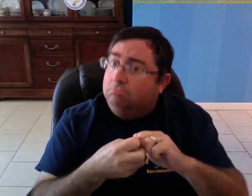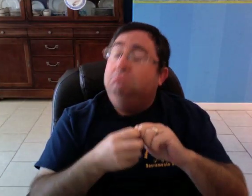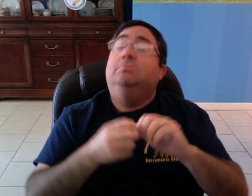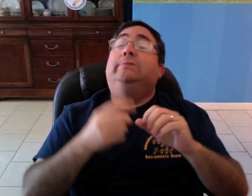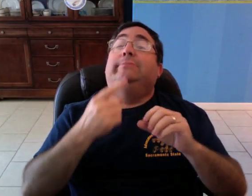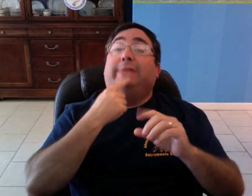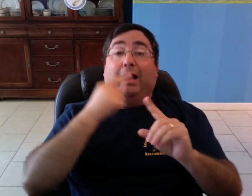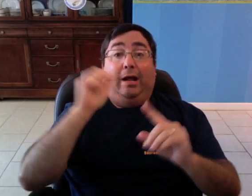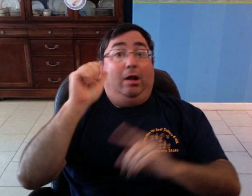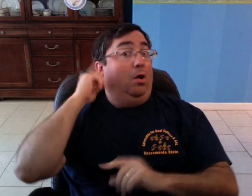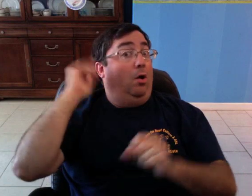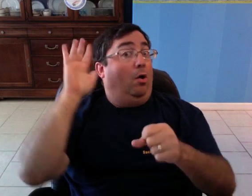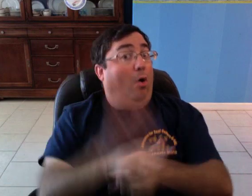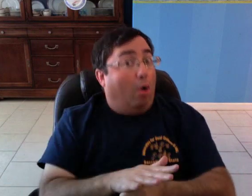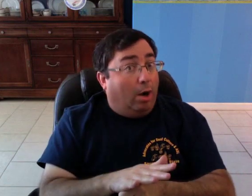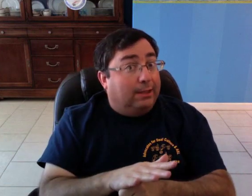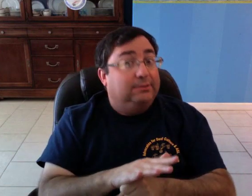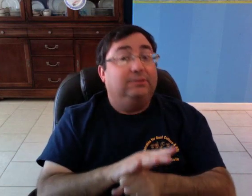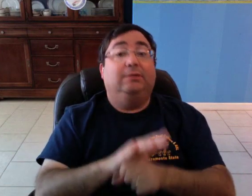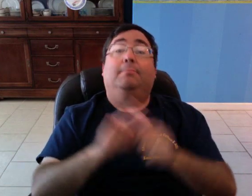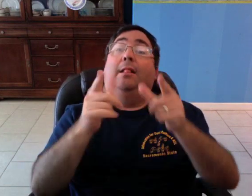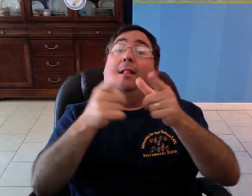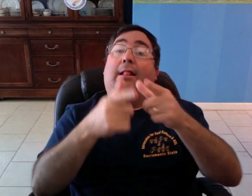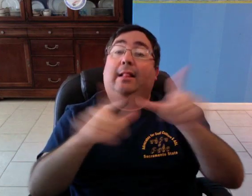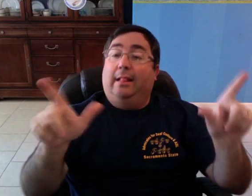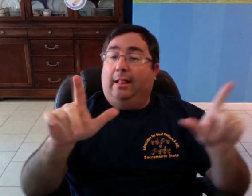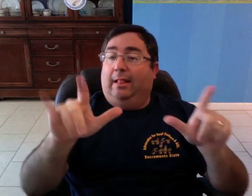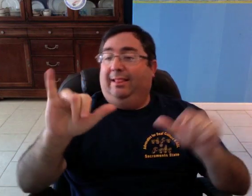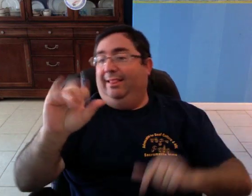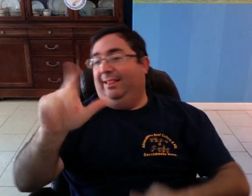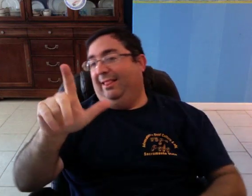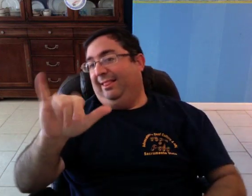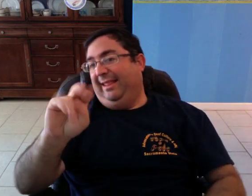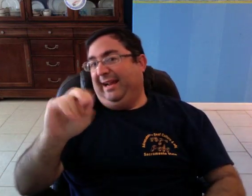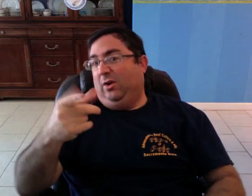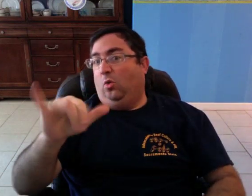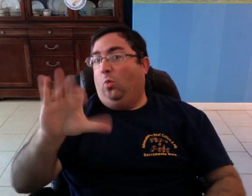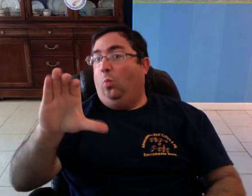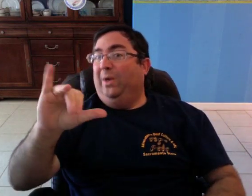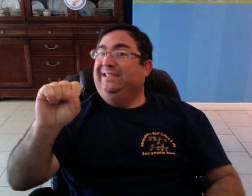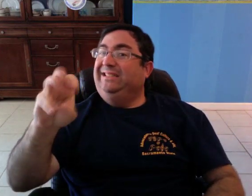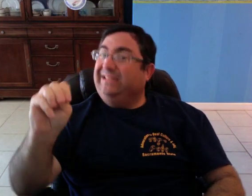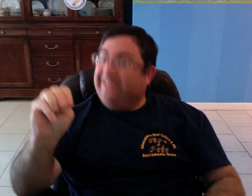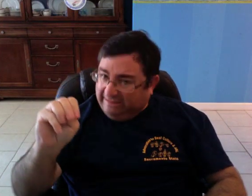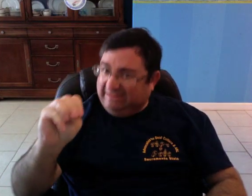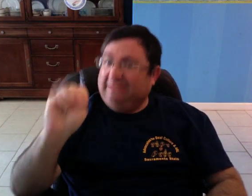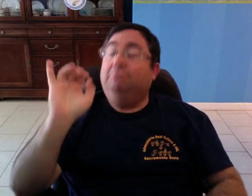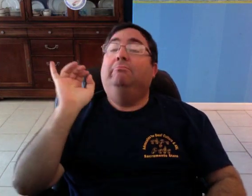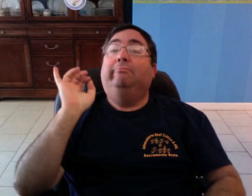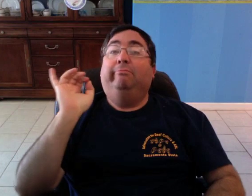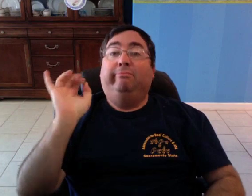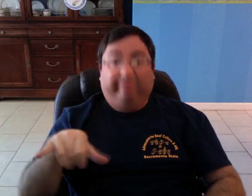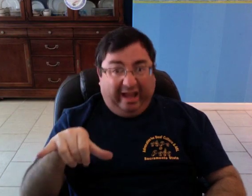Saying "audism" and "linguicism"